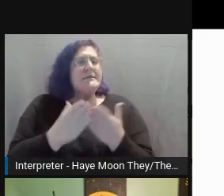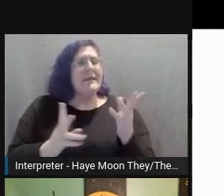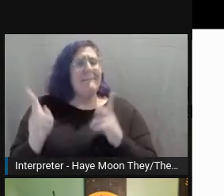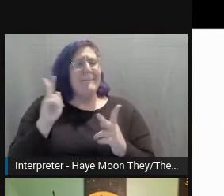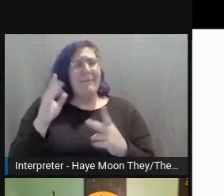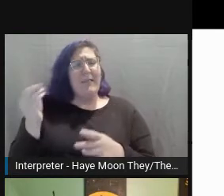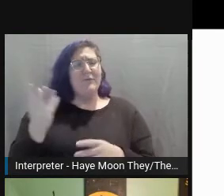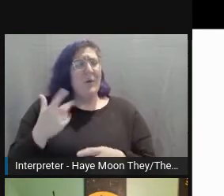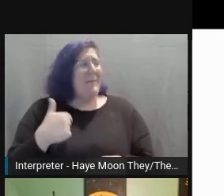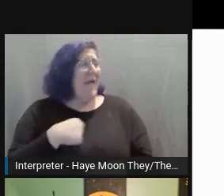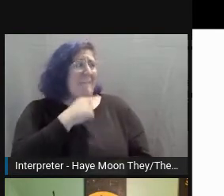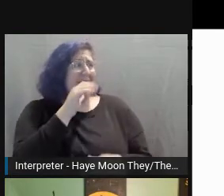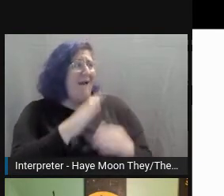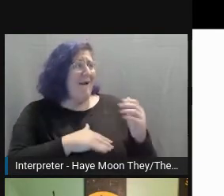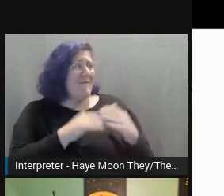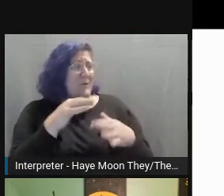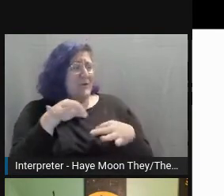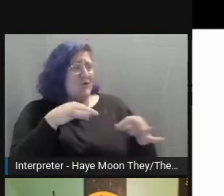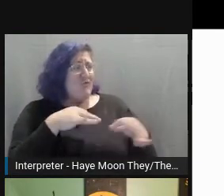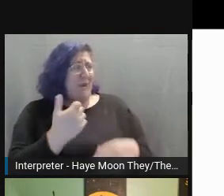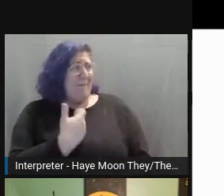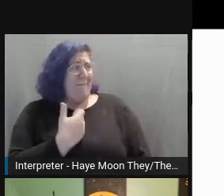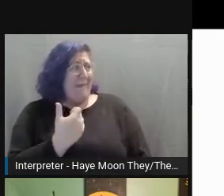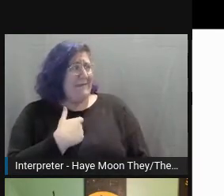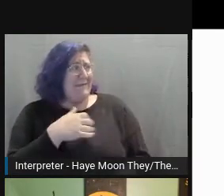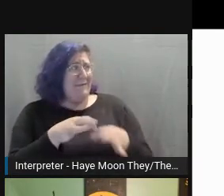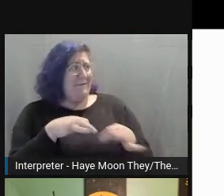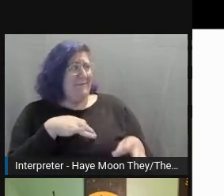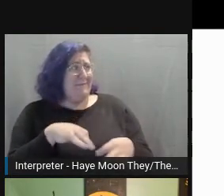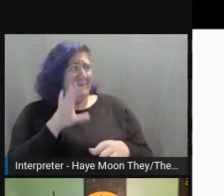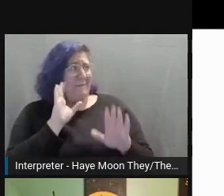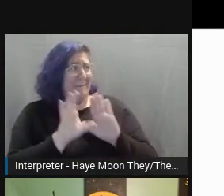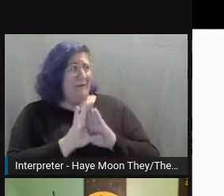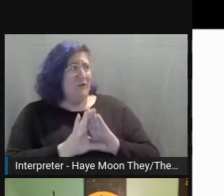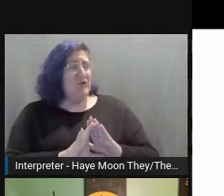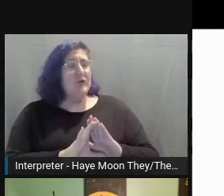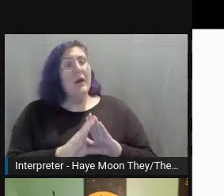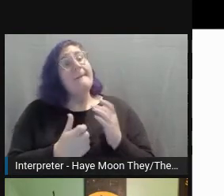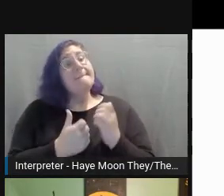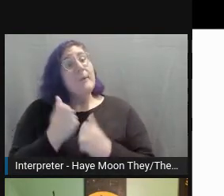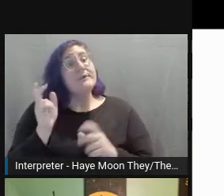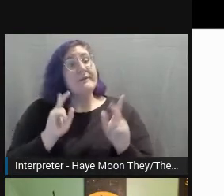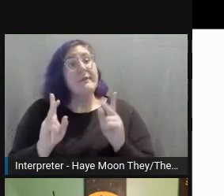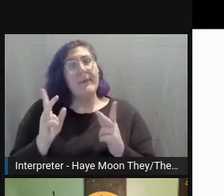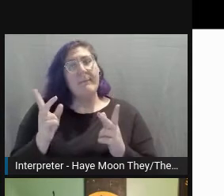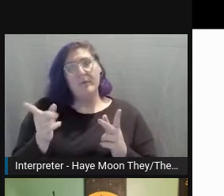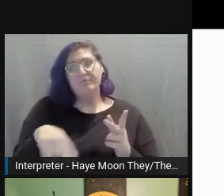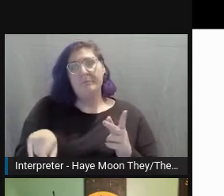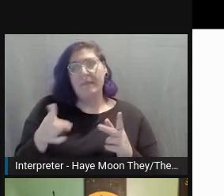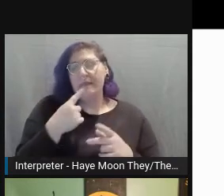and most of the people that I talk with they say that part